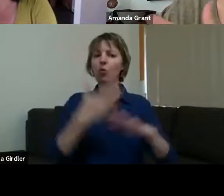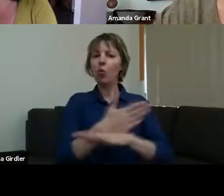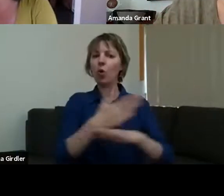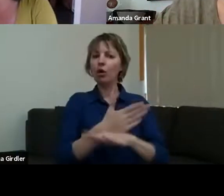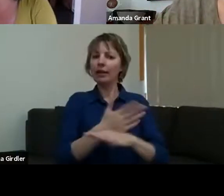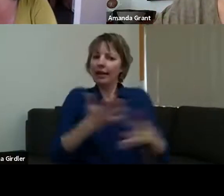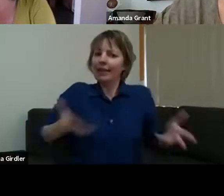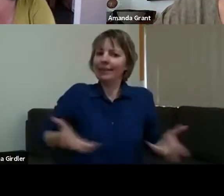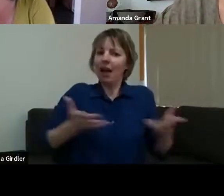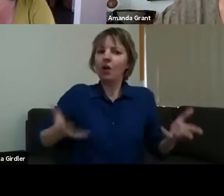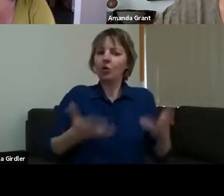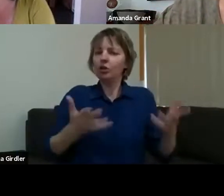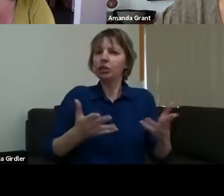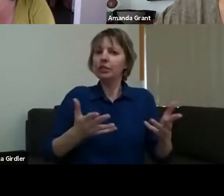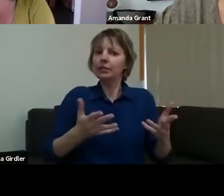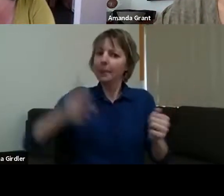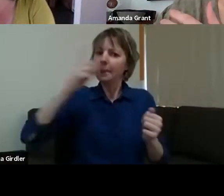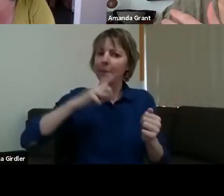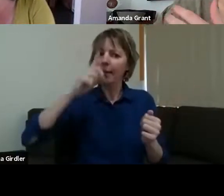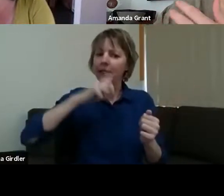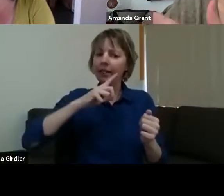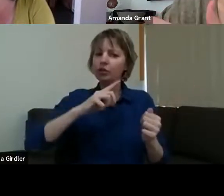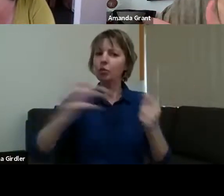where people are able to take care of each other and to look out for